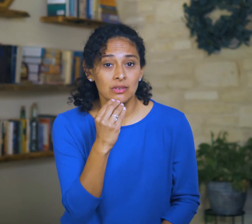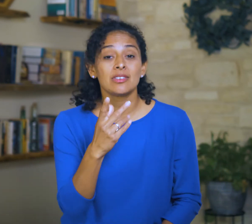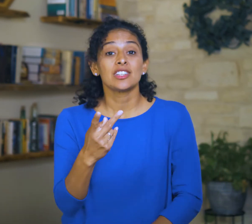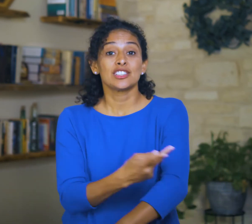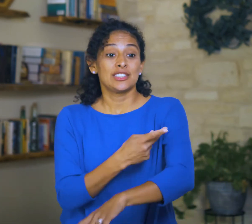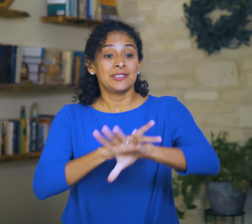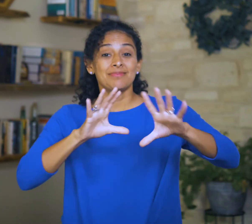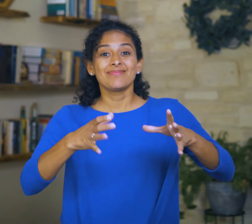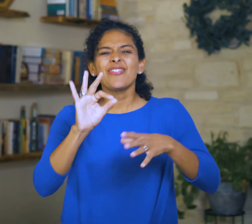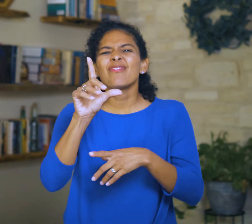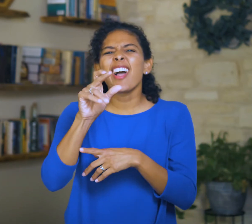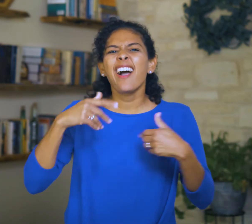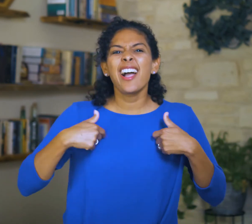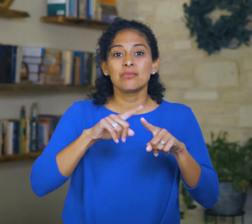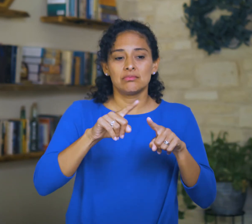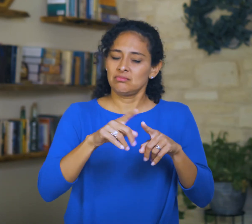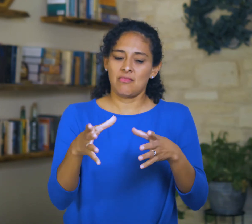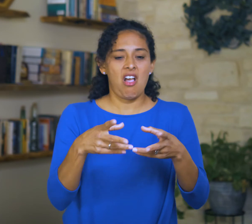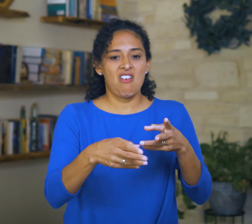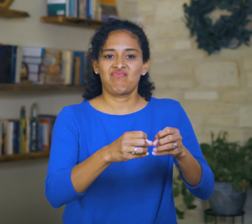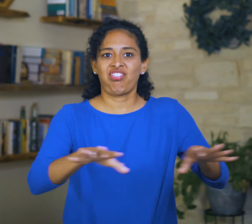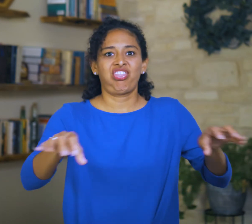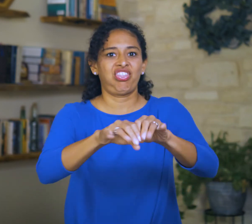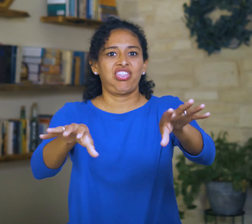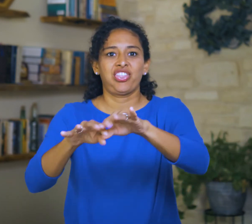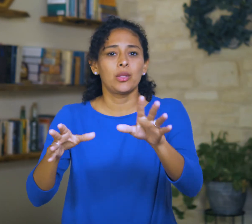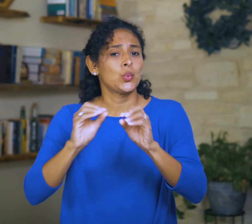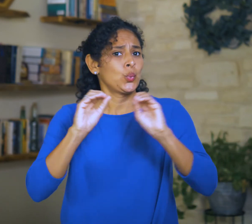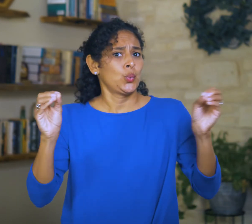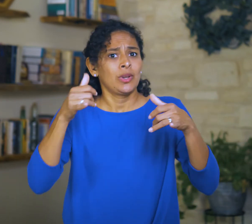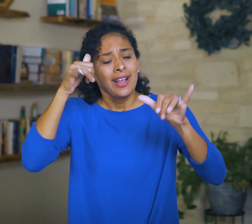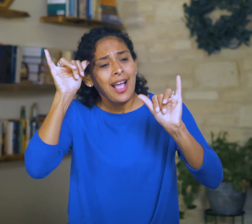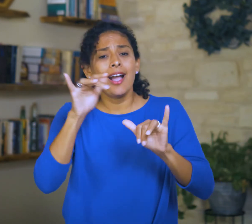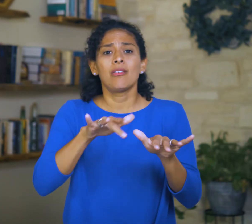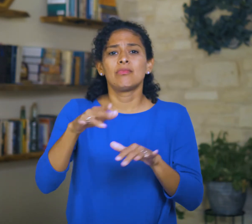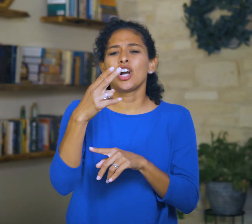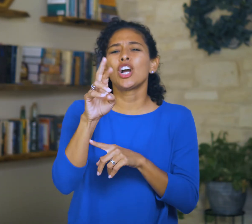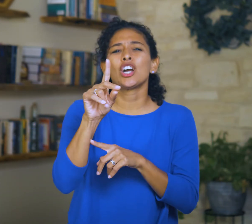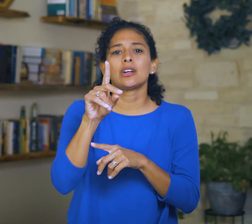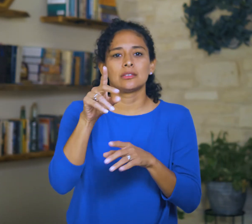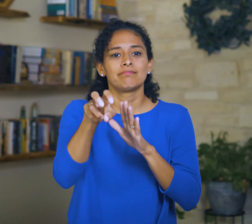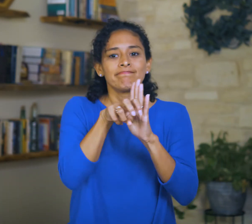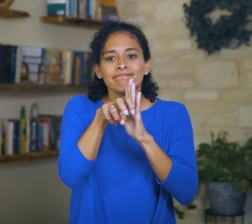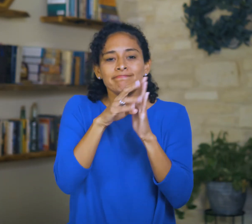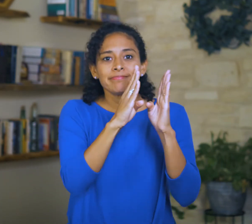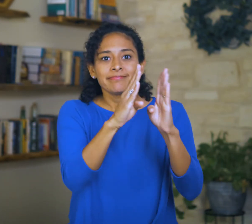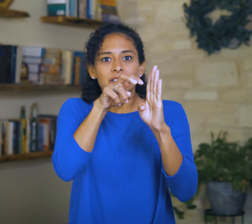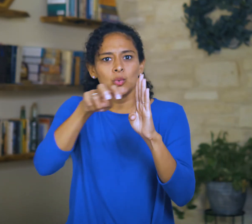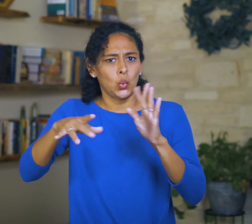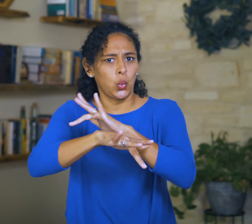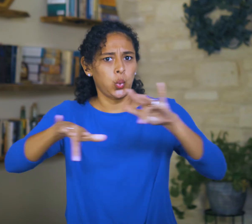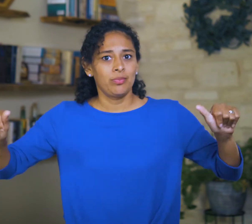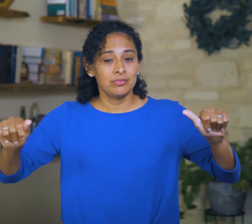the flock be cut off from the fold and there be no herd in the stalls,